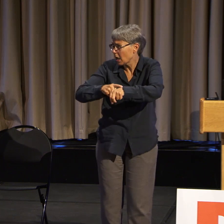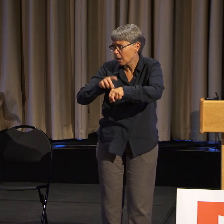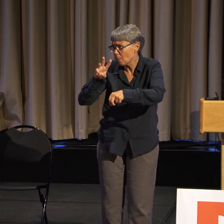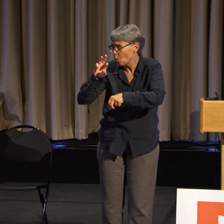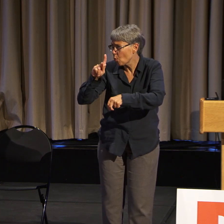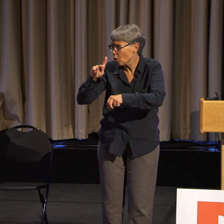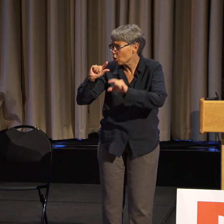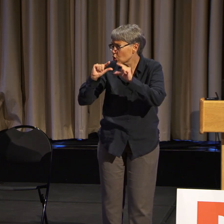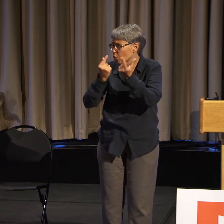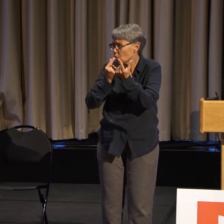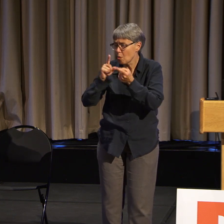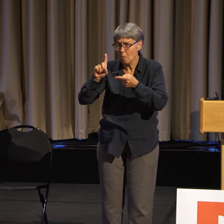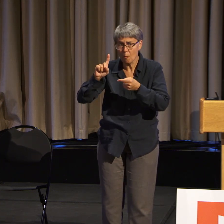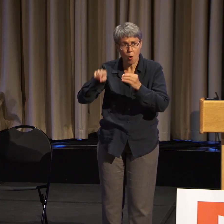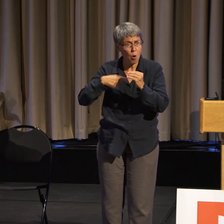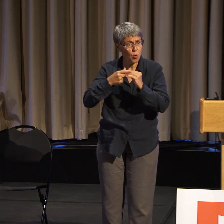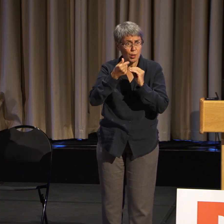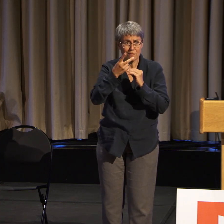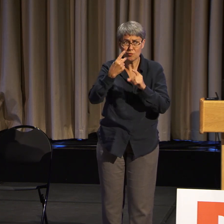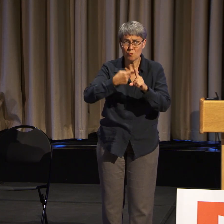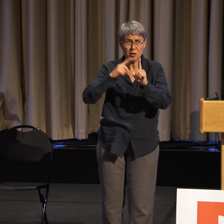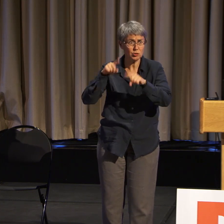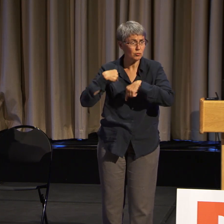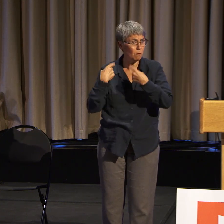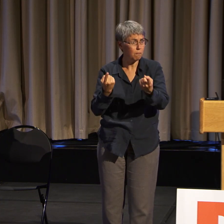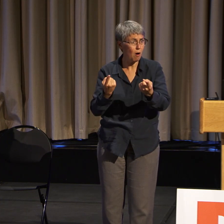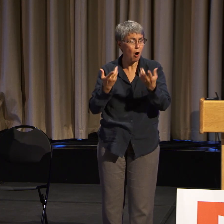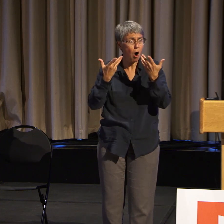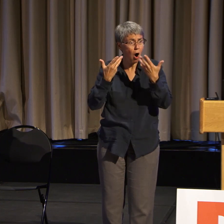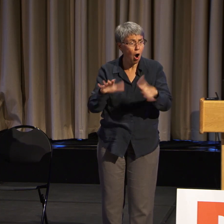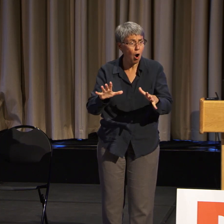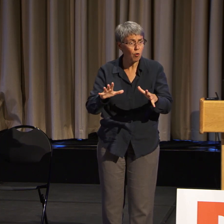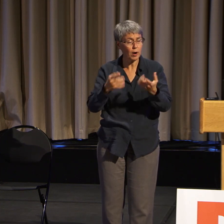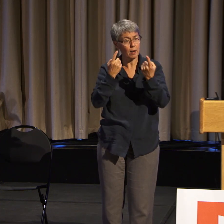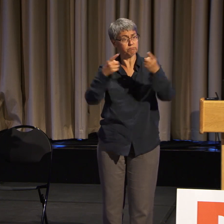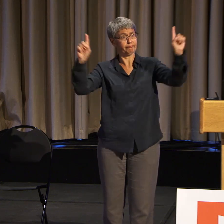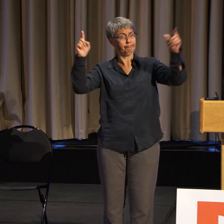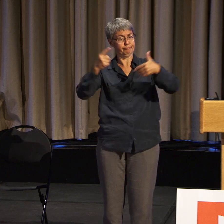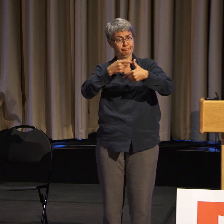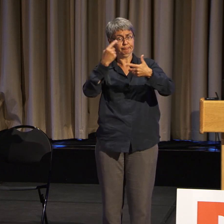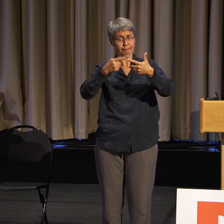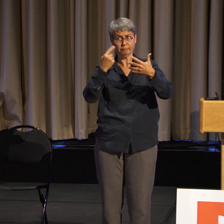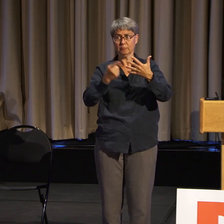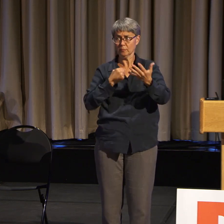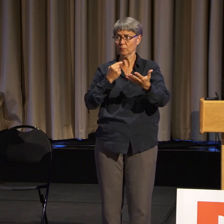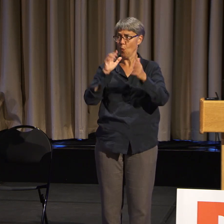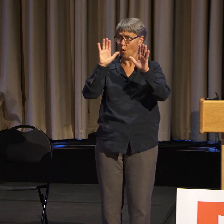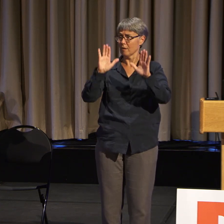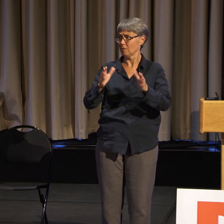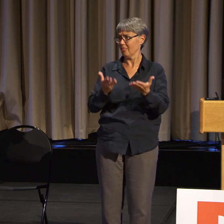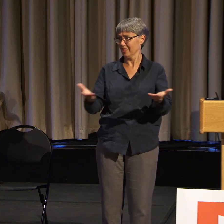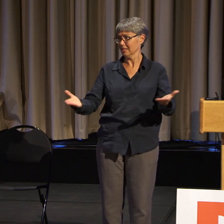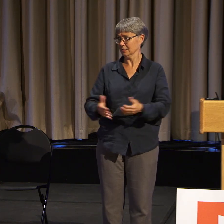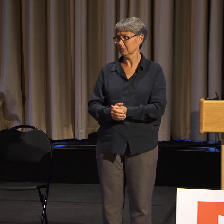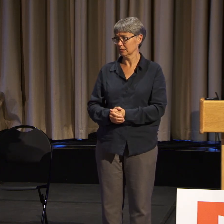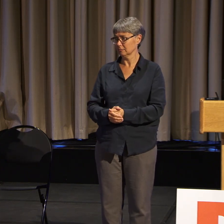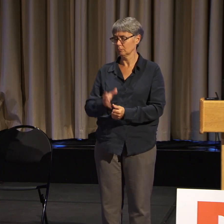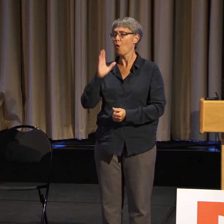we have done some amazing stuff. And we will continue to do amazing stuff.